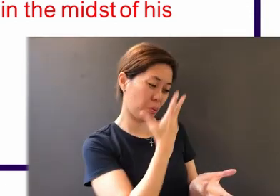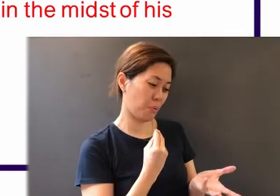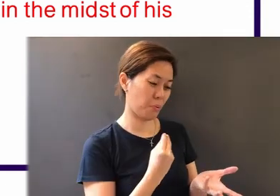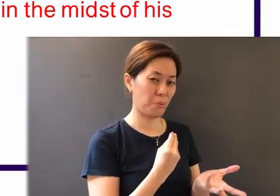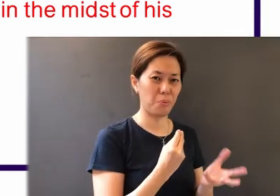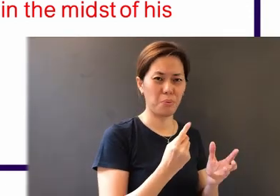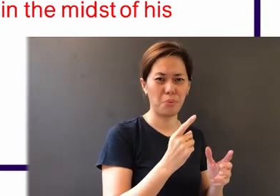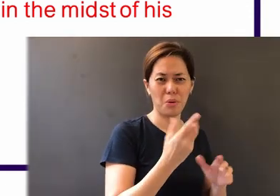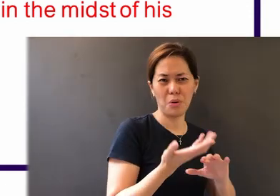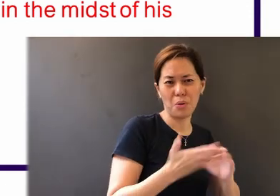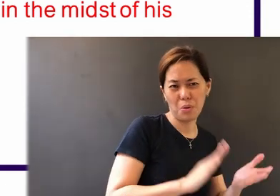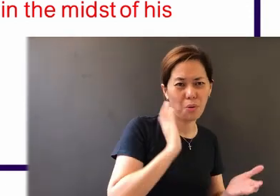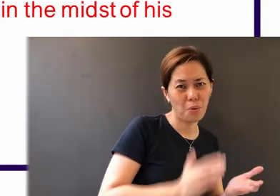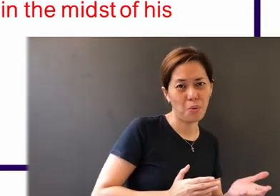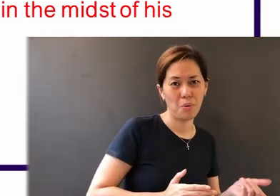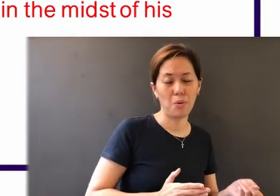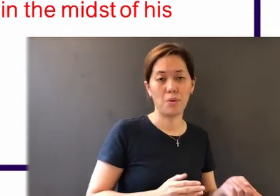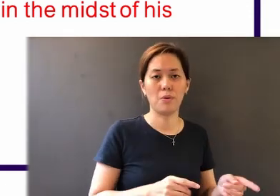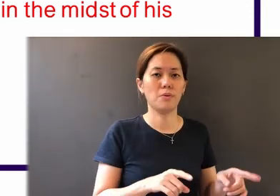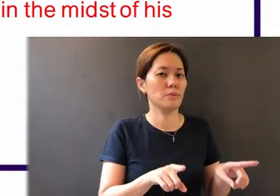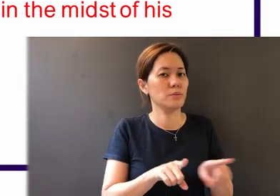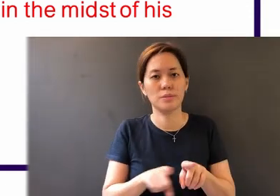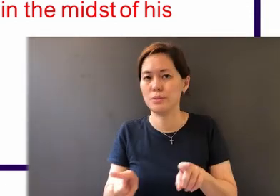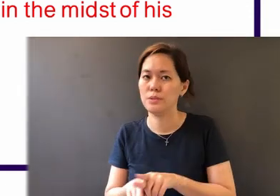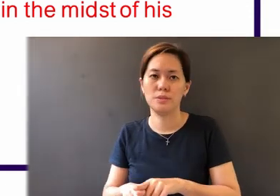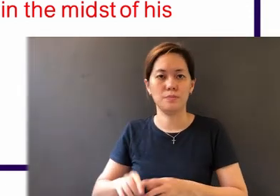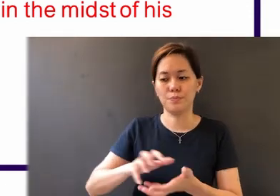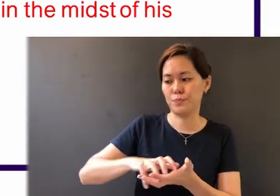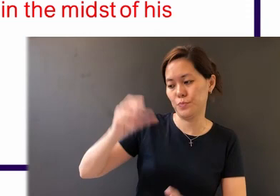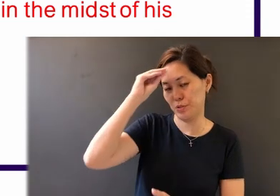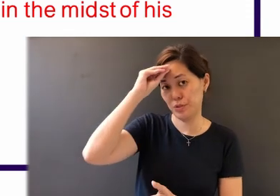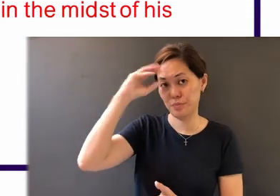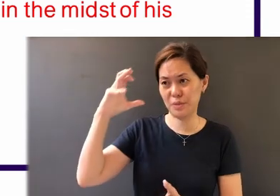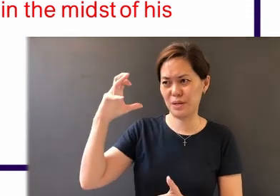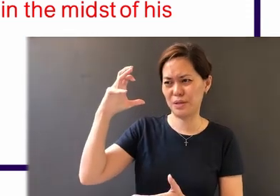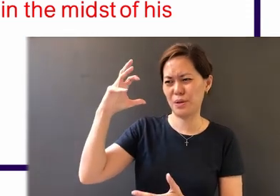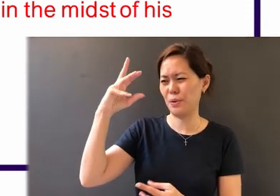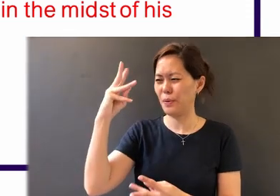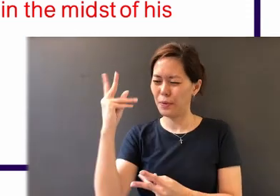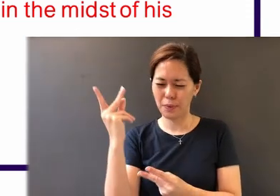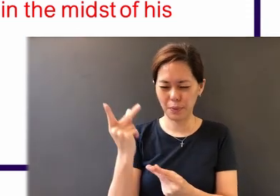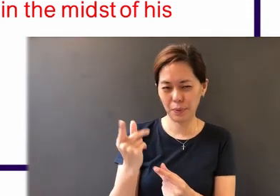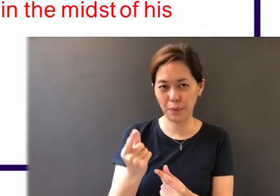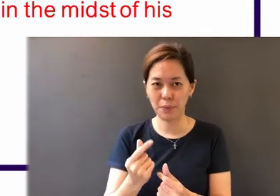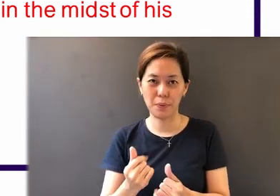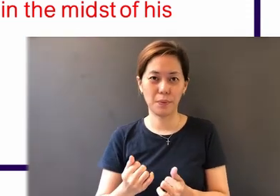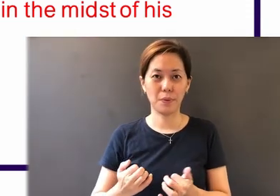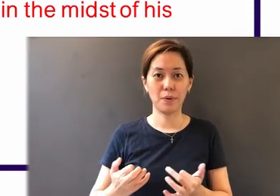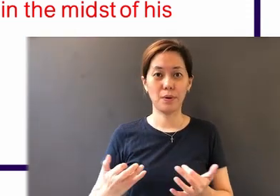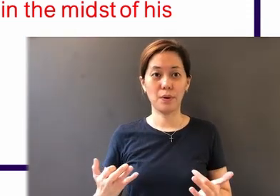perishes. So also will the rich man fade away in the midst of his